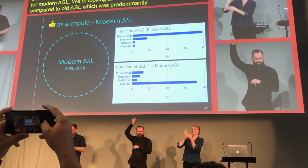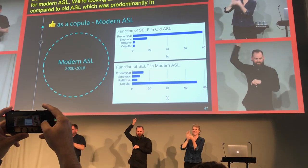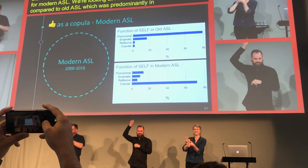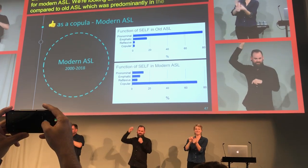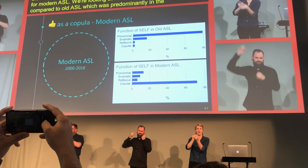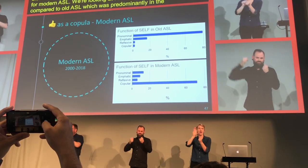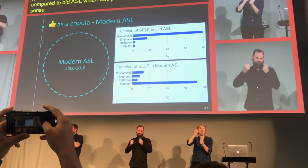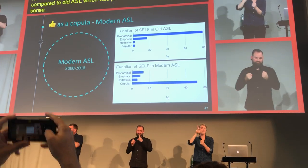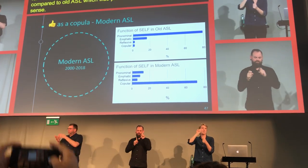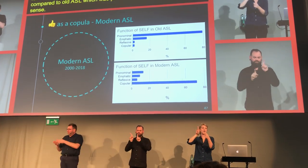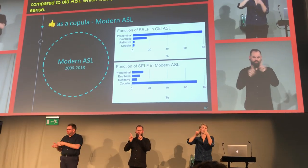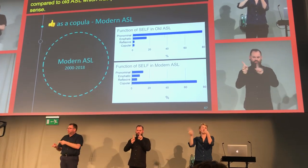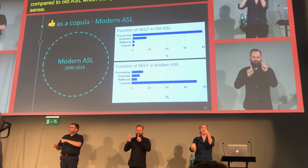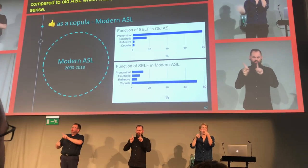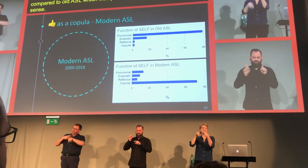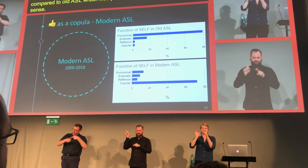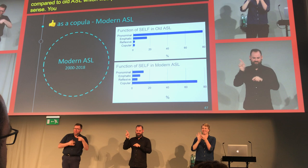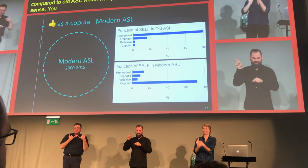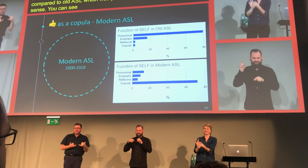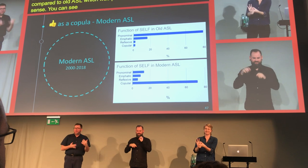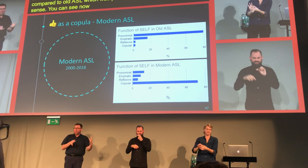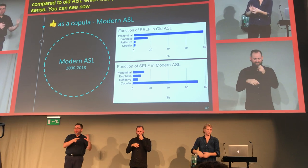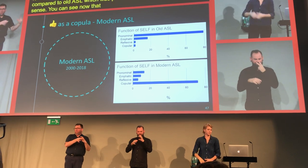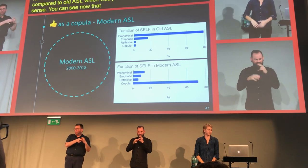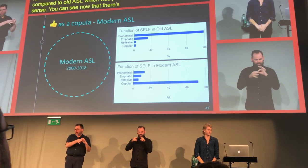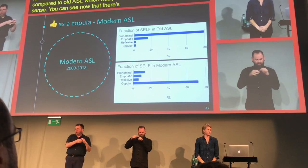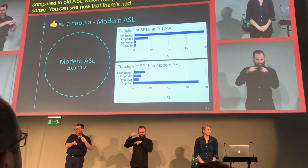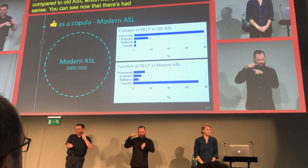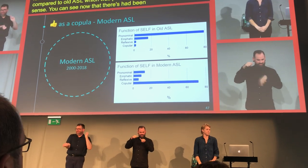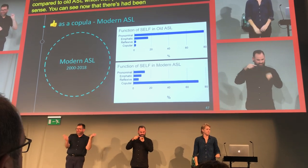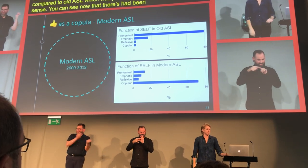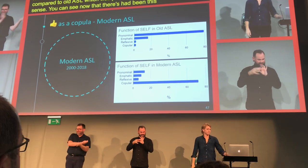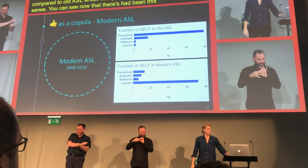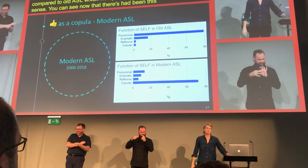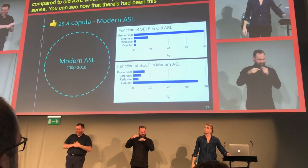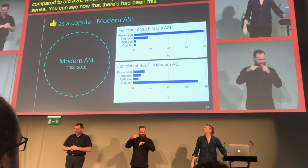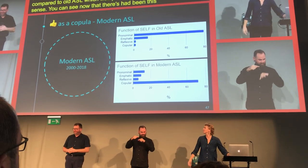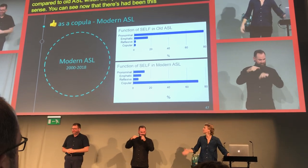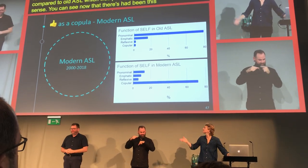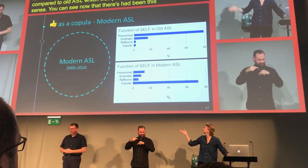And you can see now that there has been this evolution and the cycle has been completed.